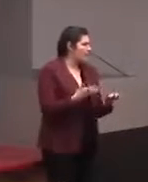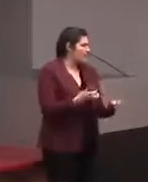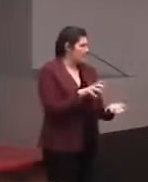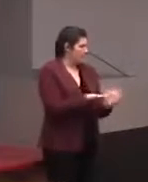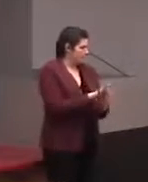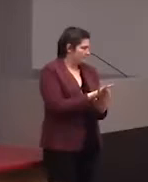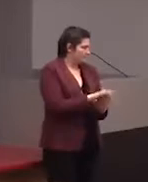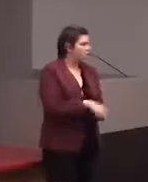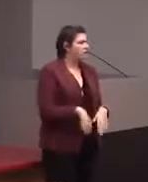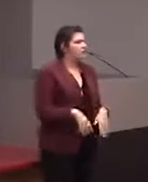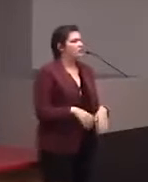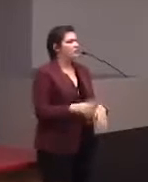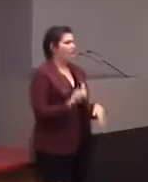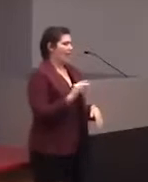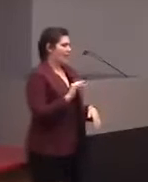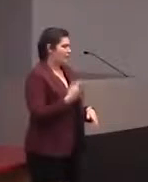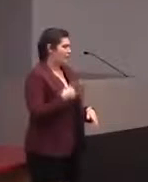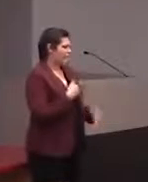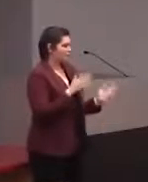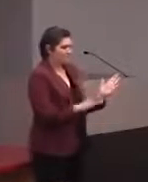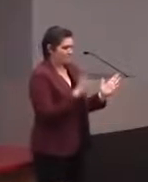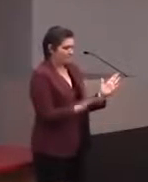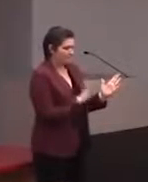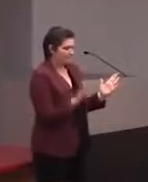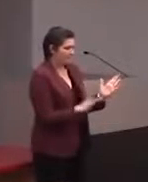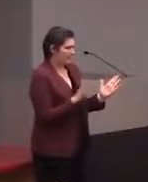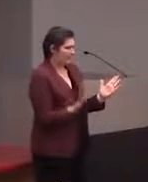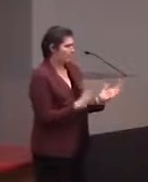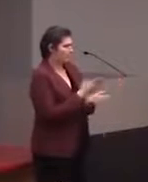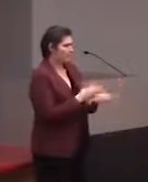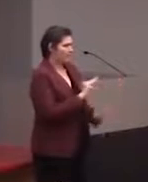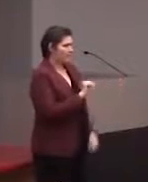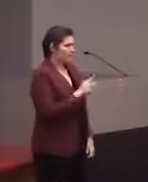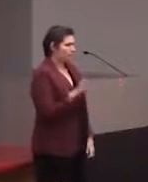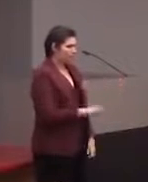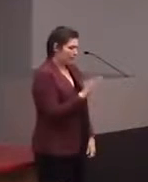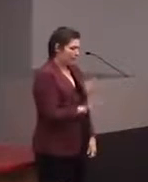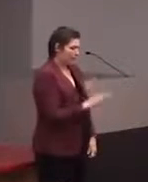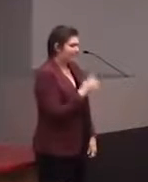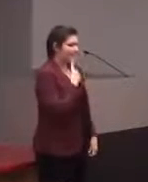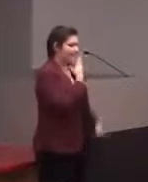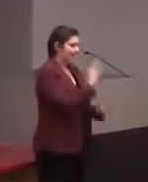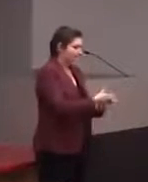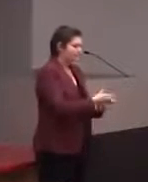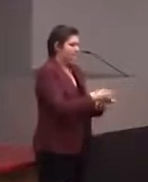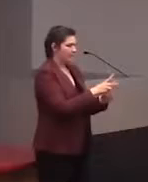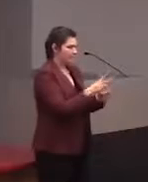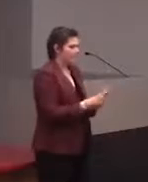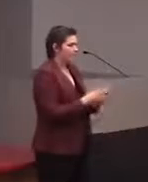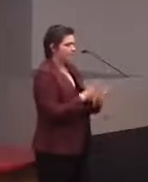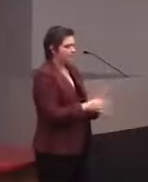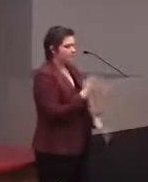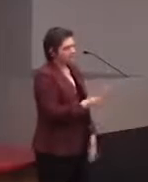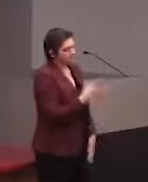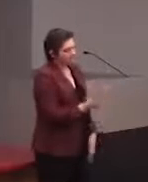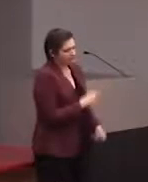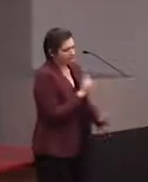you would swipe on until... So you swipe this part of the map and it will say the names of places until you get to the one you want